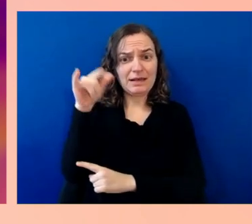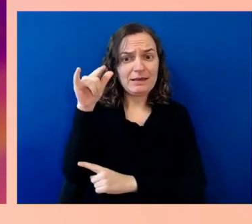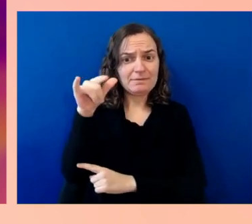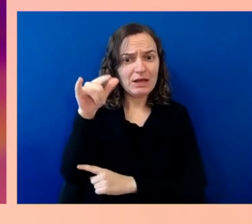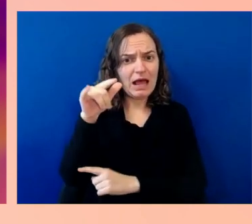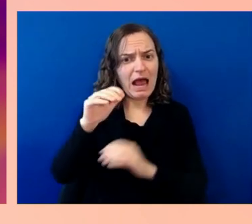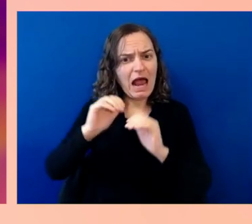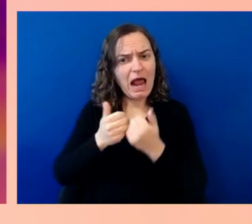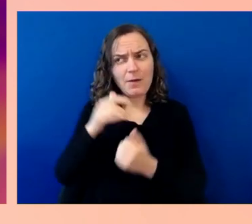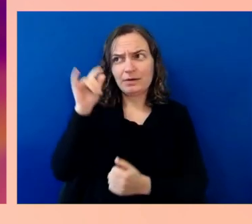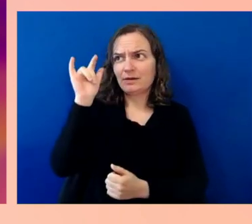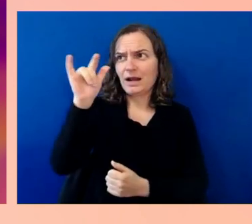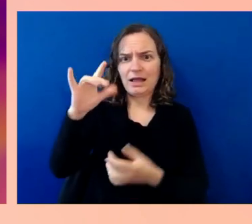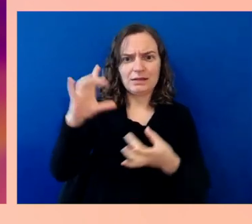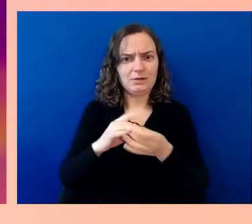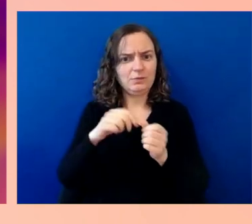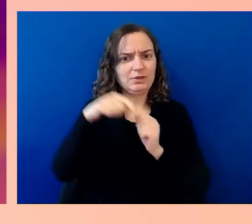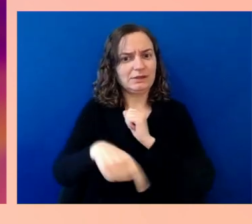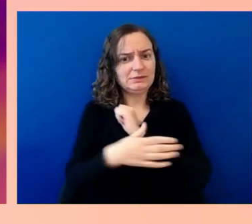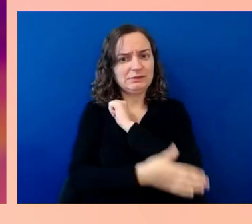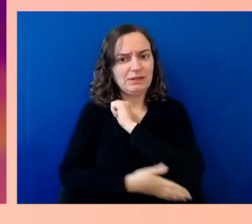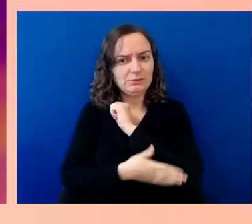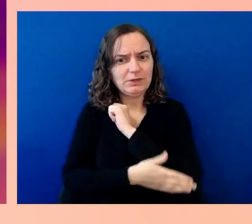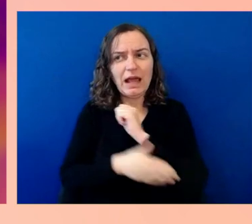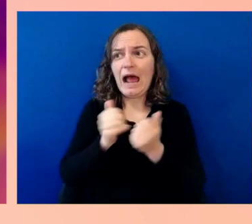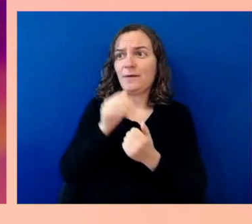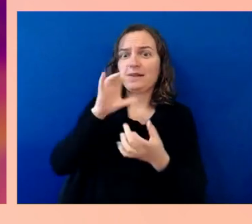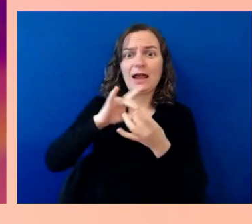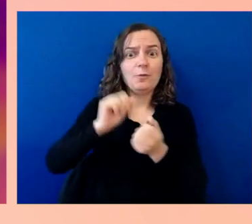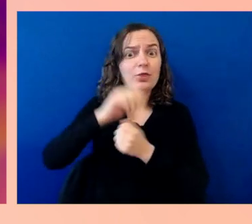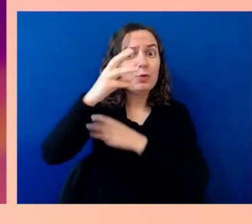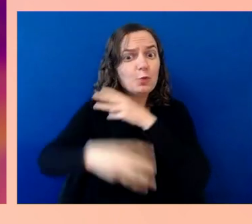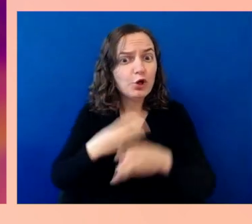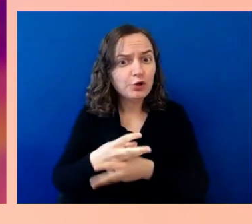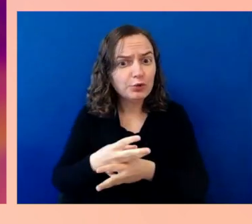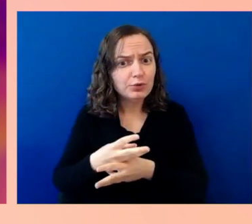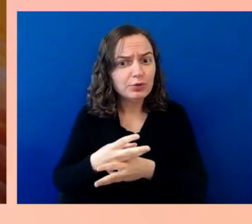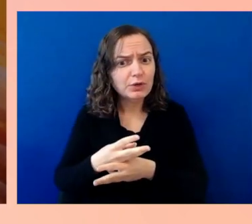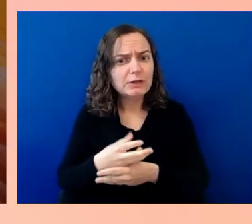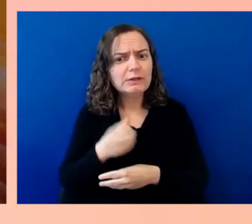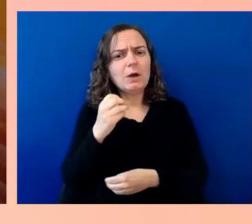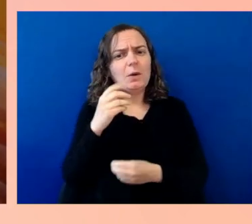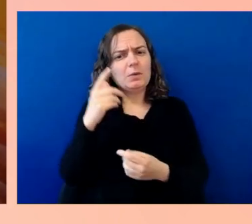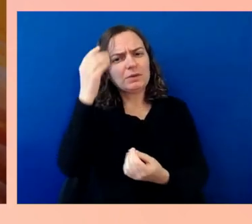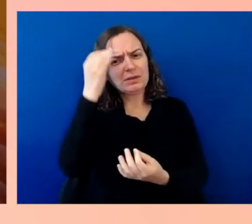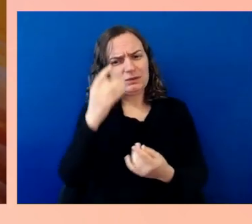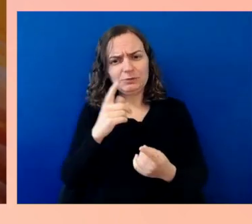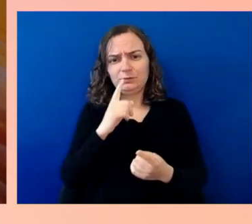I think they're indispensable for life in the world today. Yet, you've also spoken,